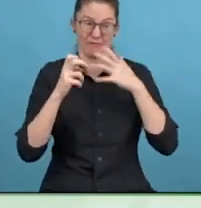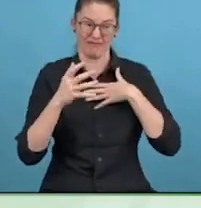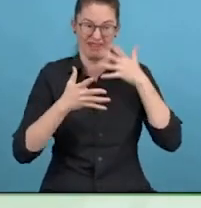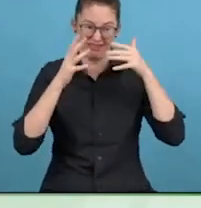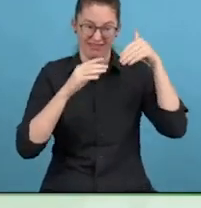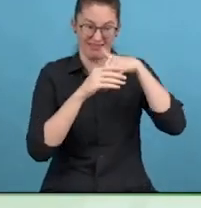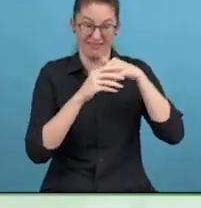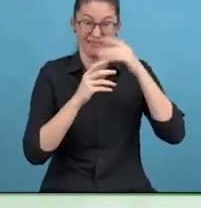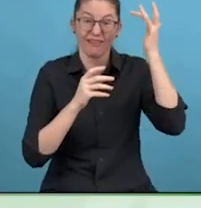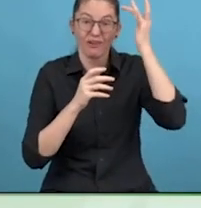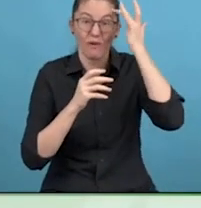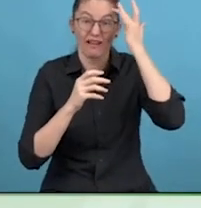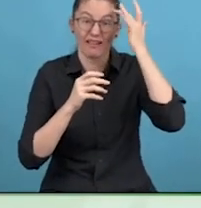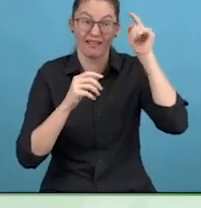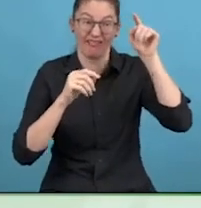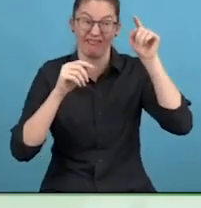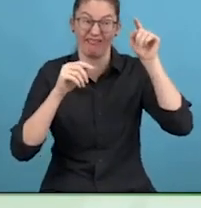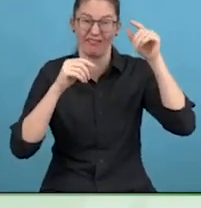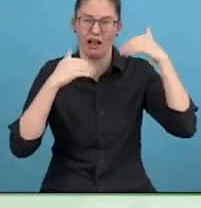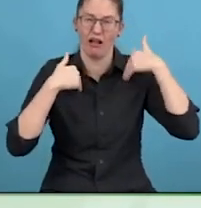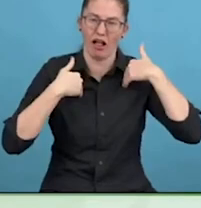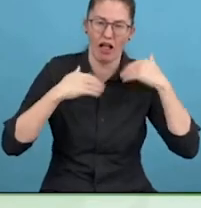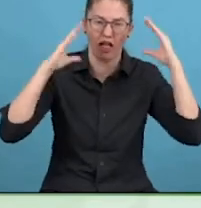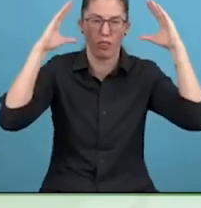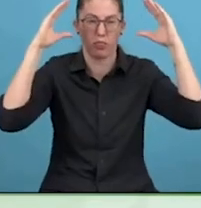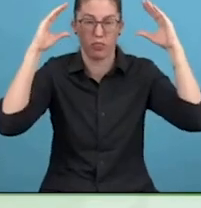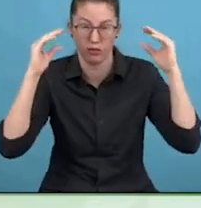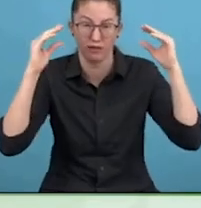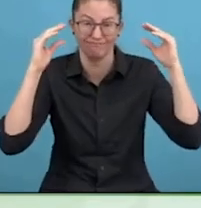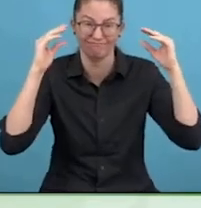Would you like some example of the accommodations I'm using? Just one or two.